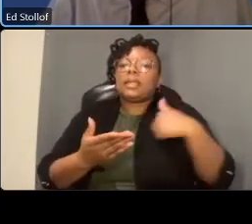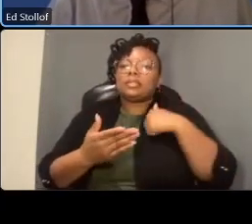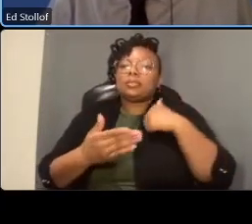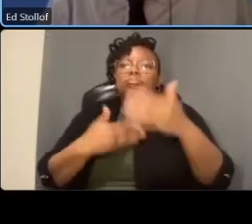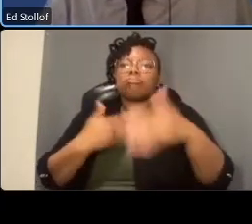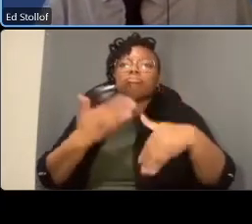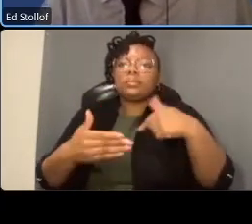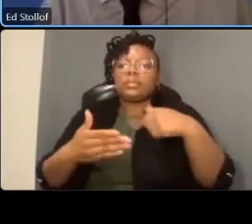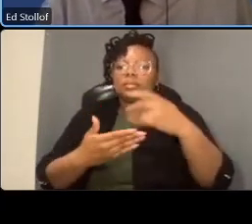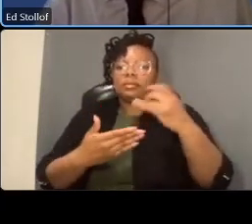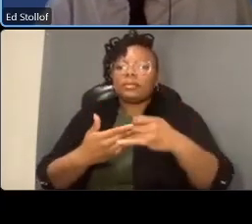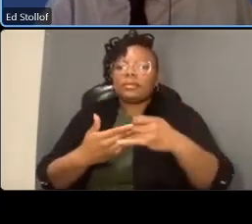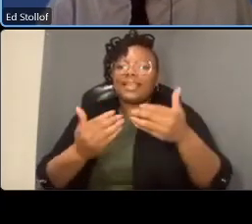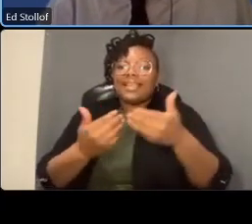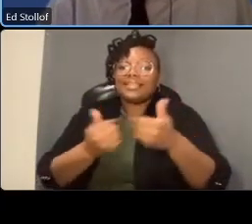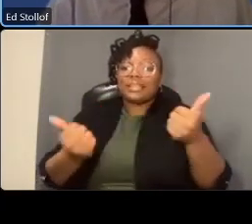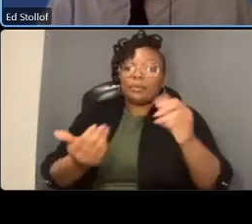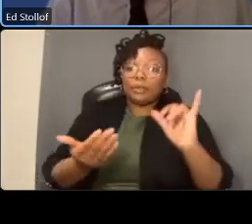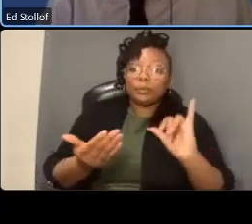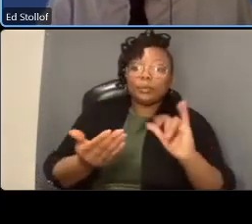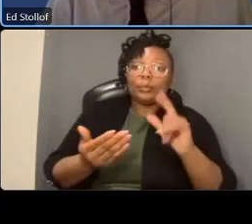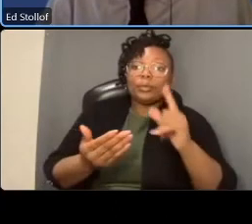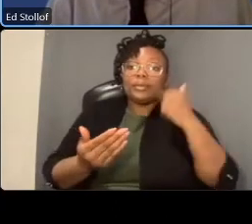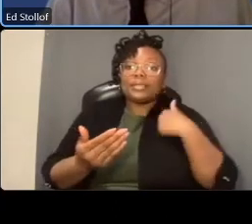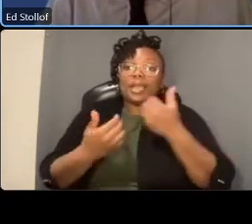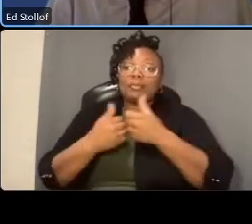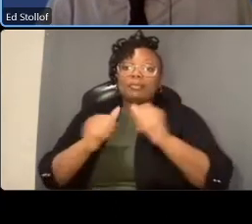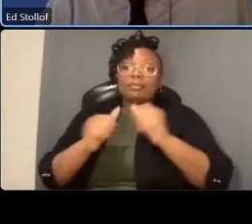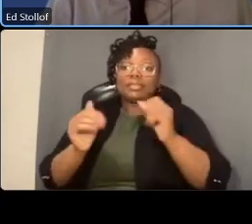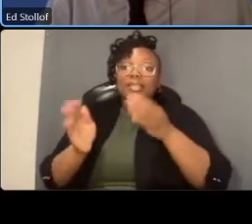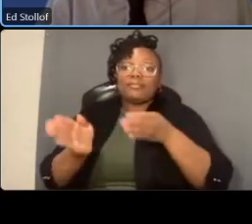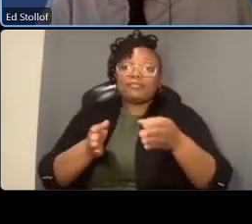at each of the schools along along the corridor and does that include the private schools as well